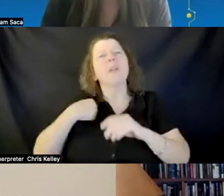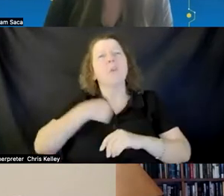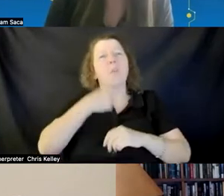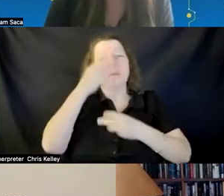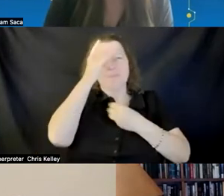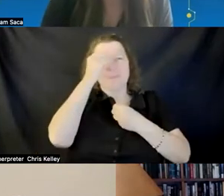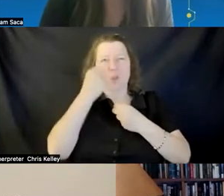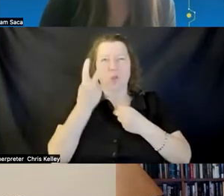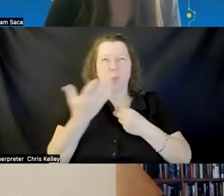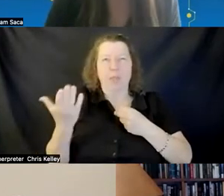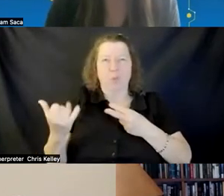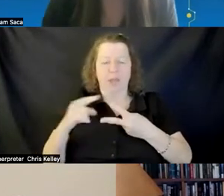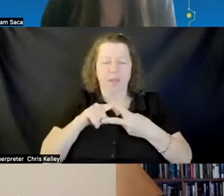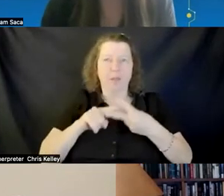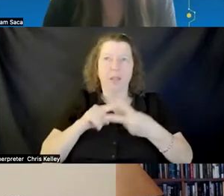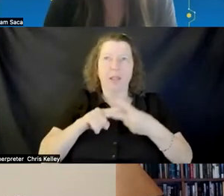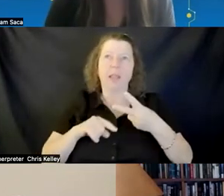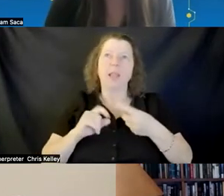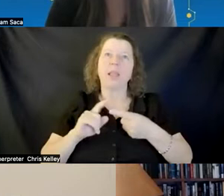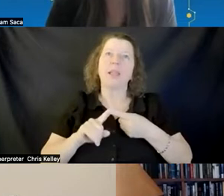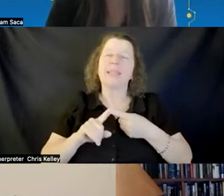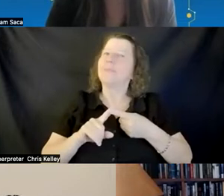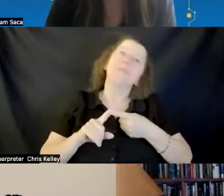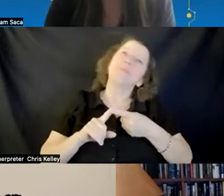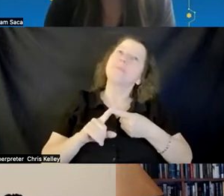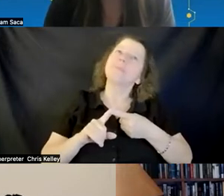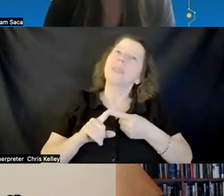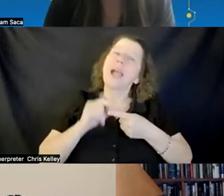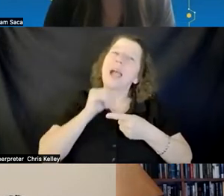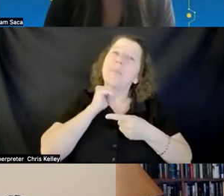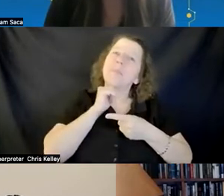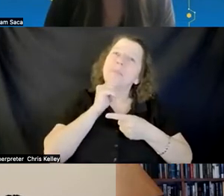i don't know that you can necessarily always make an equitable experience versus low tech